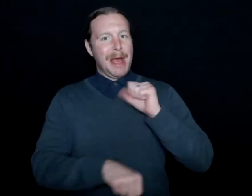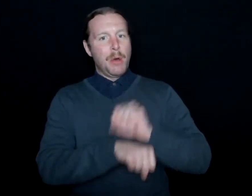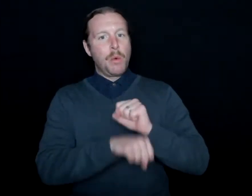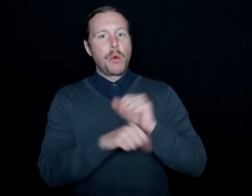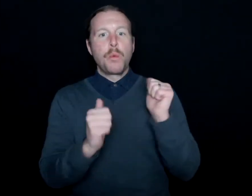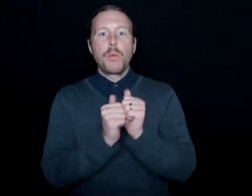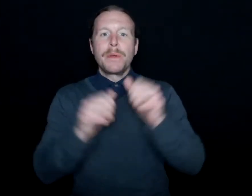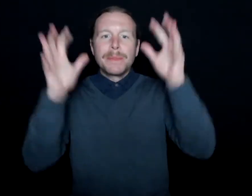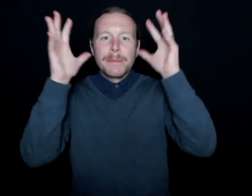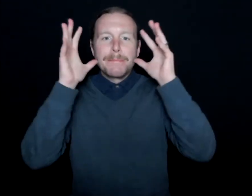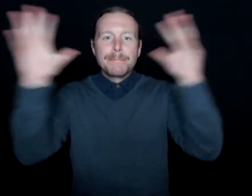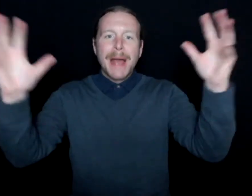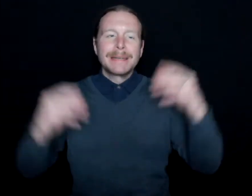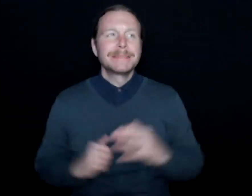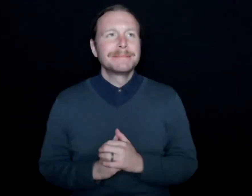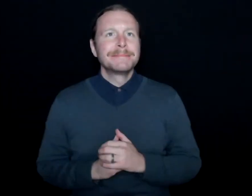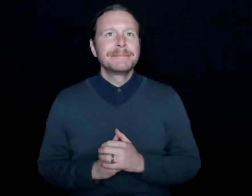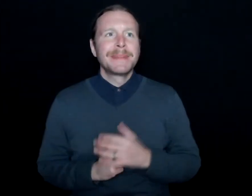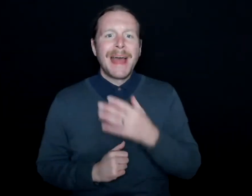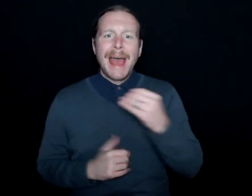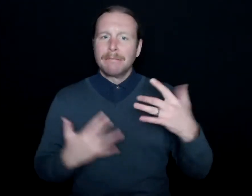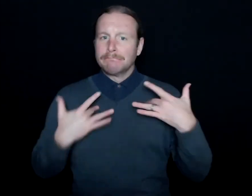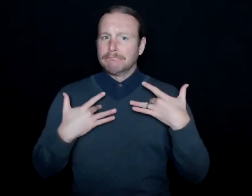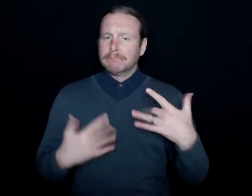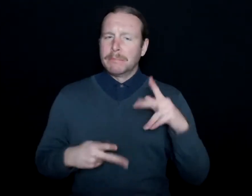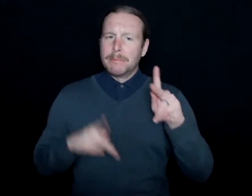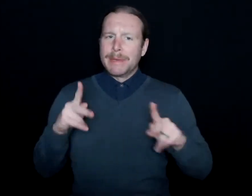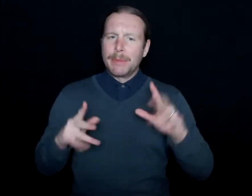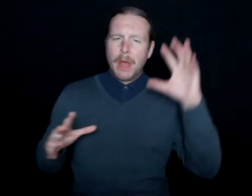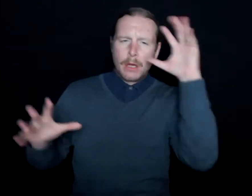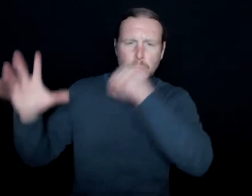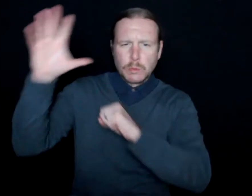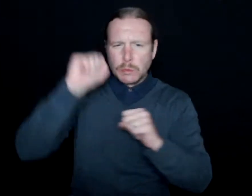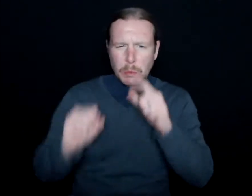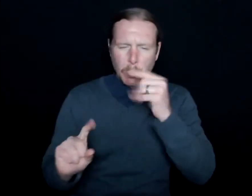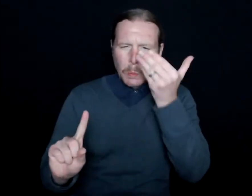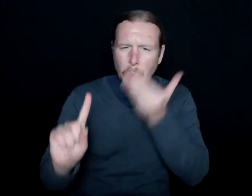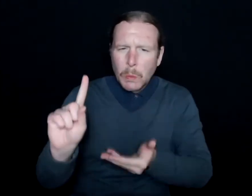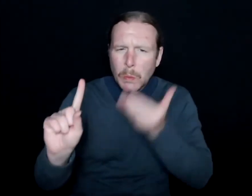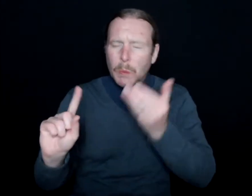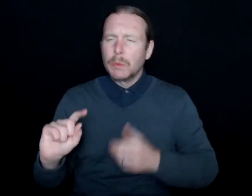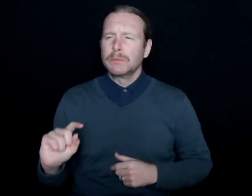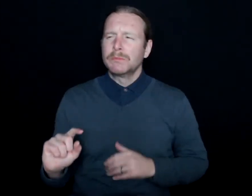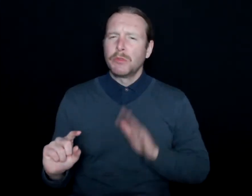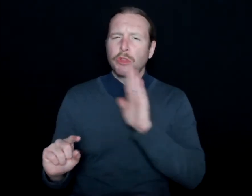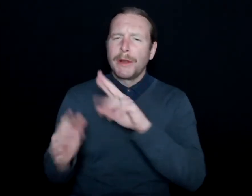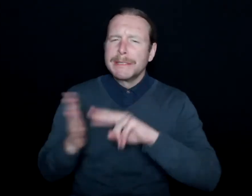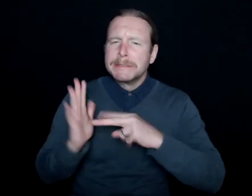and I think it's human nature to start making assumptions of who this person is, and what are their intentions?